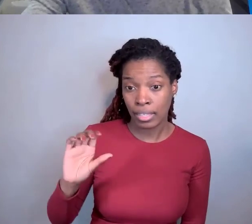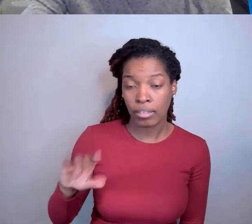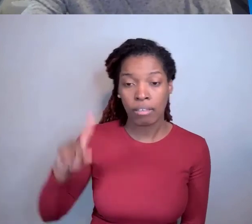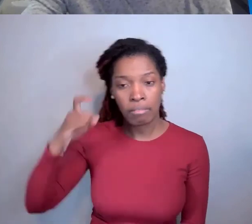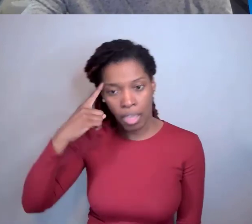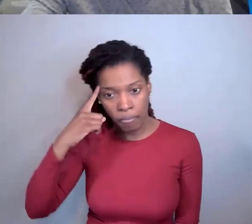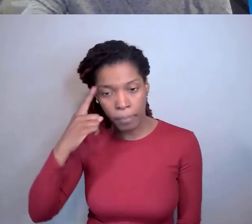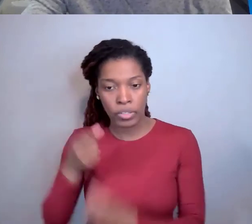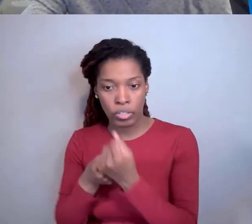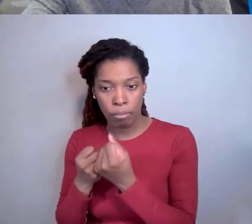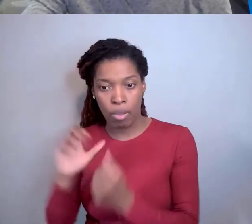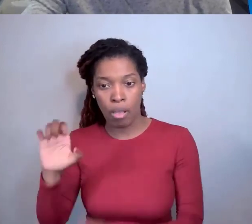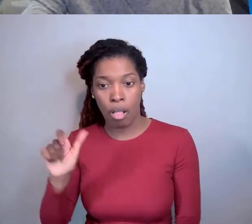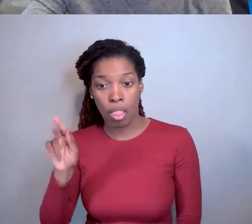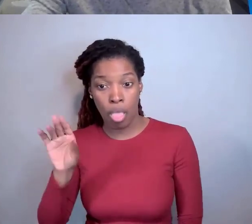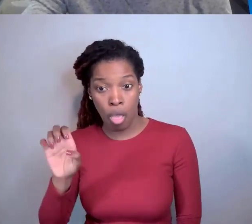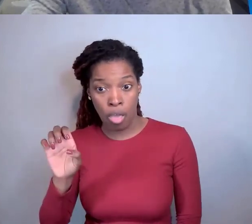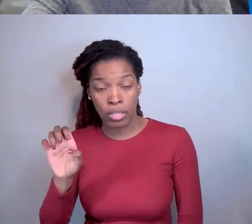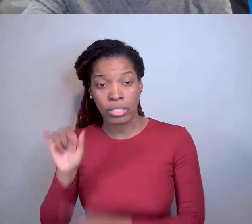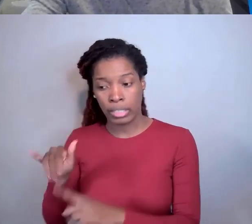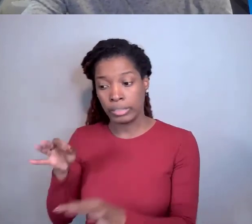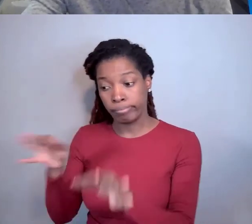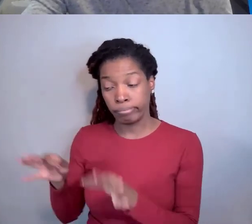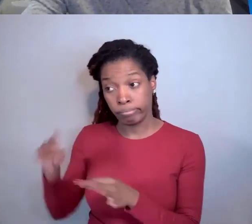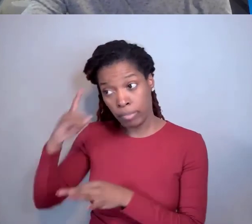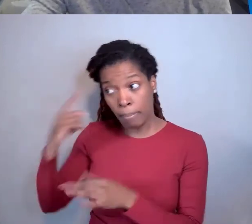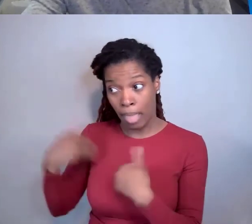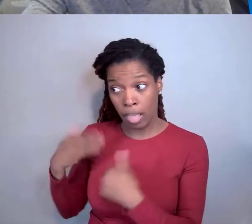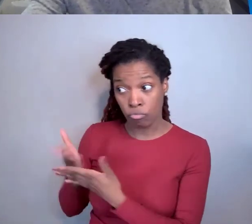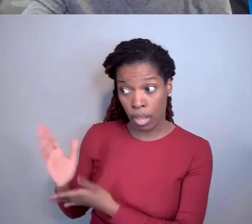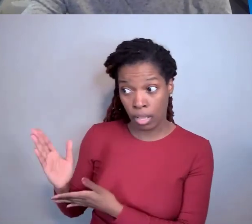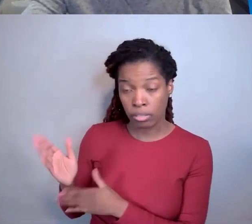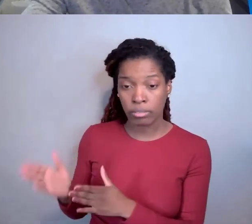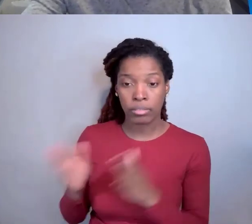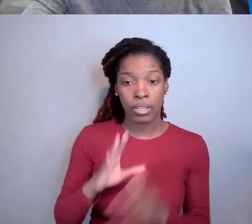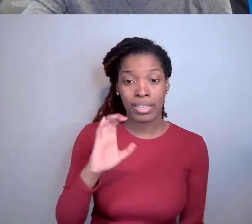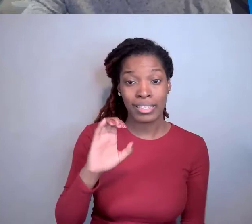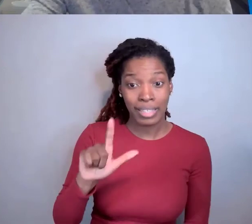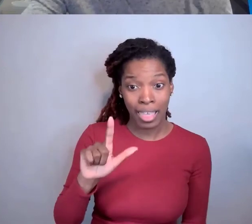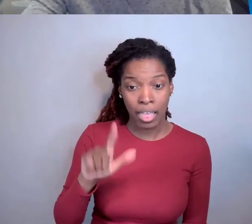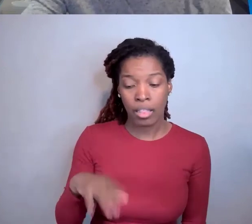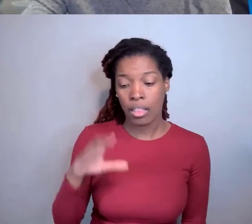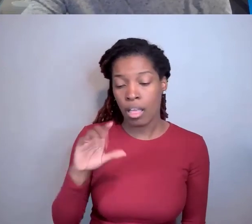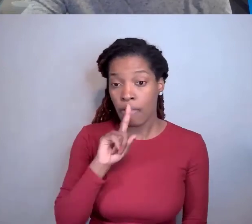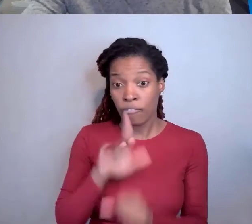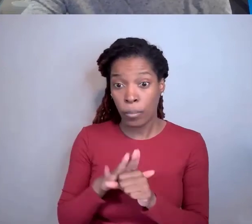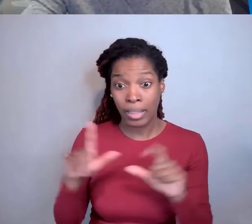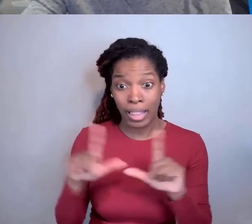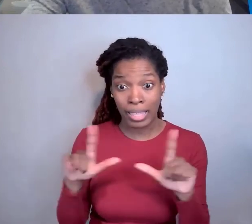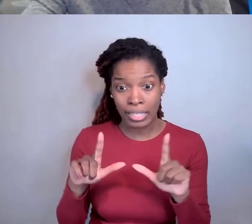tells the public what that the government has rights, CL, or a confirmatory license, tells the public what those rights are.